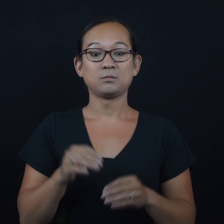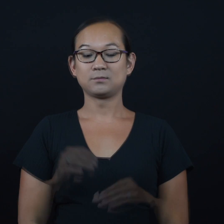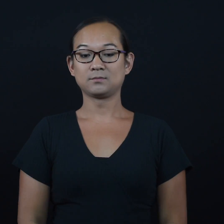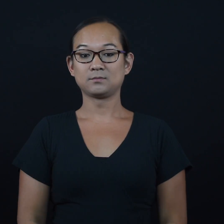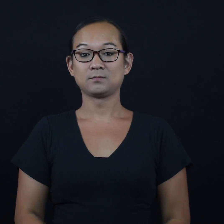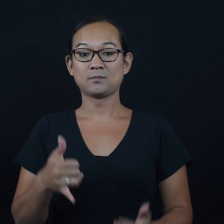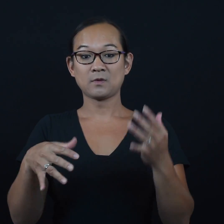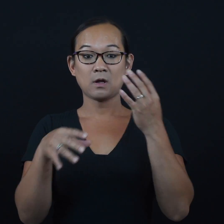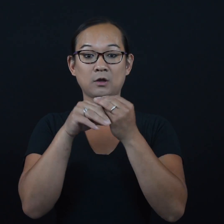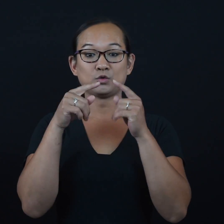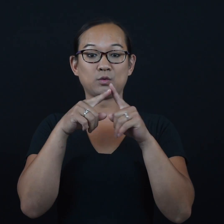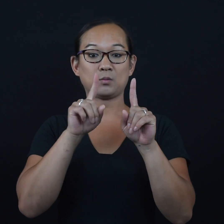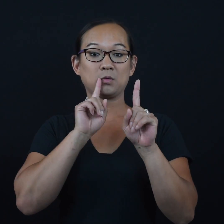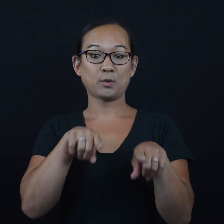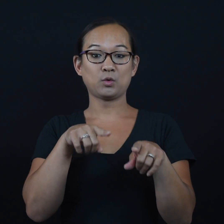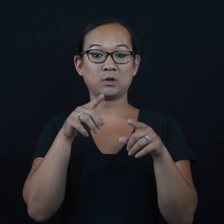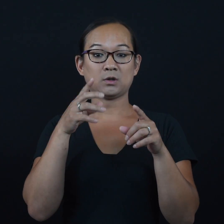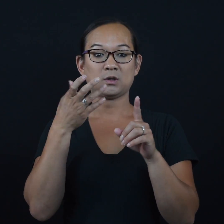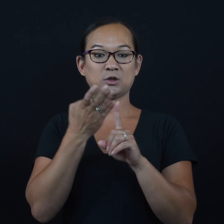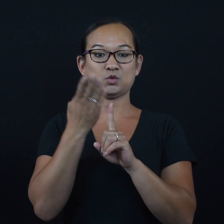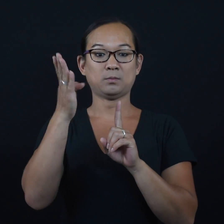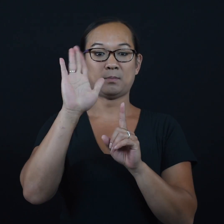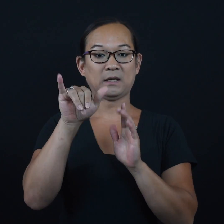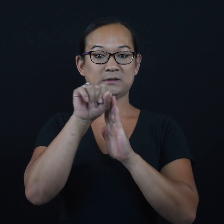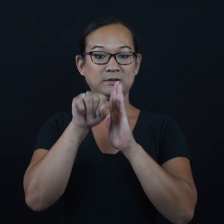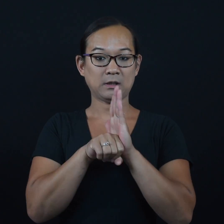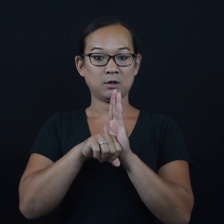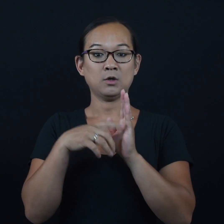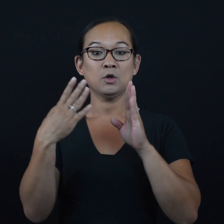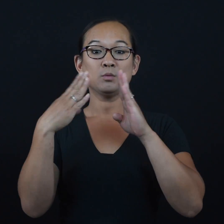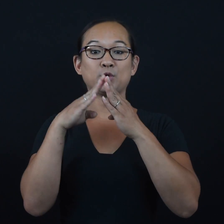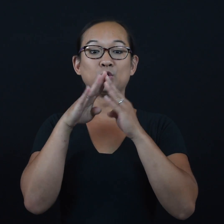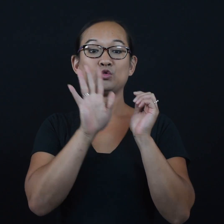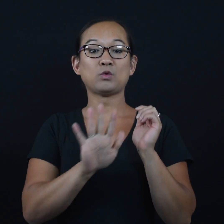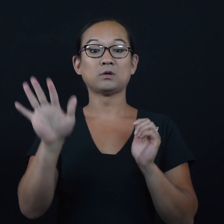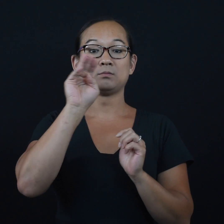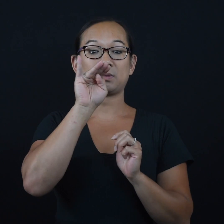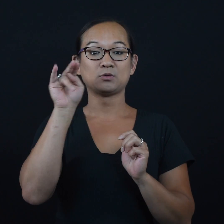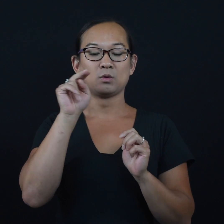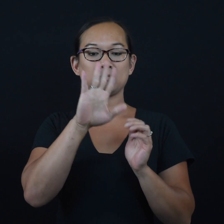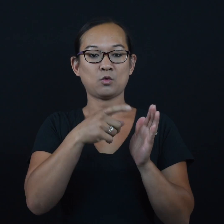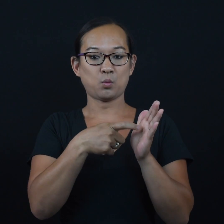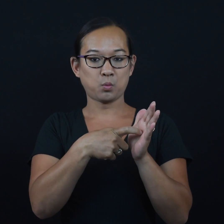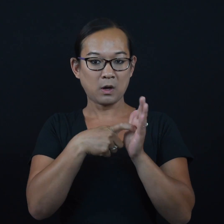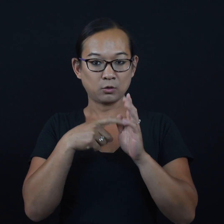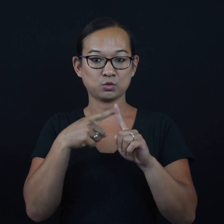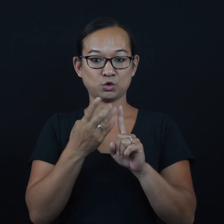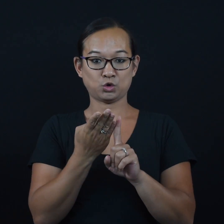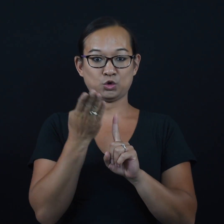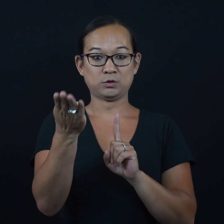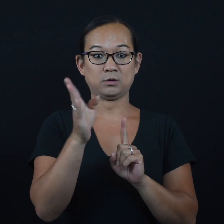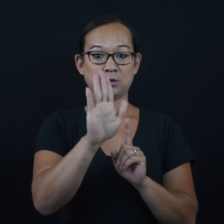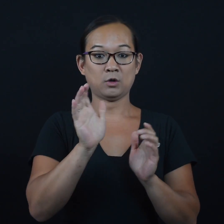be found on the Drinking Water Protection Annual Reports page on the MDH website. In addition to the report issued by the state, communities across Minnesota